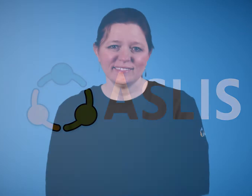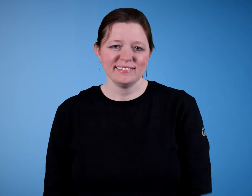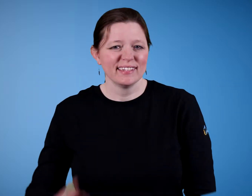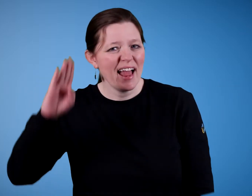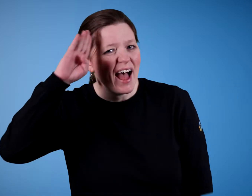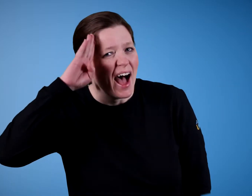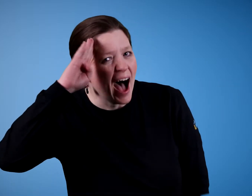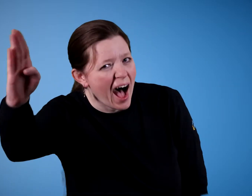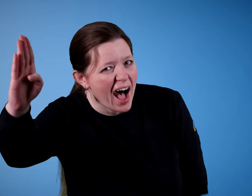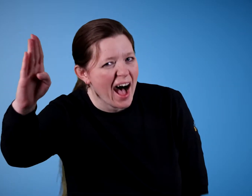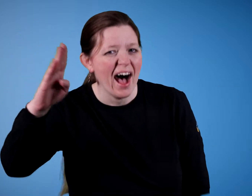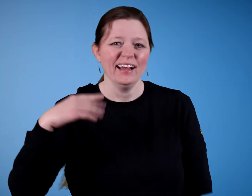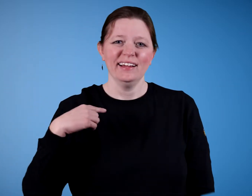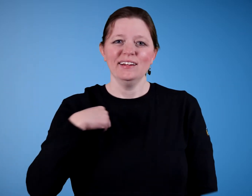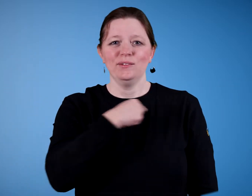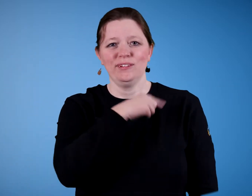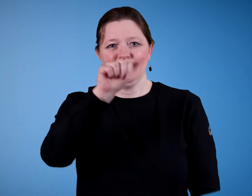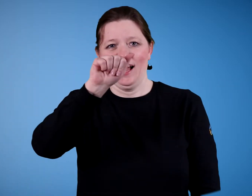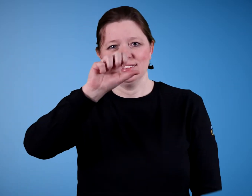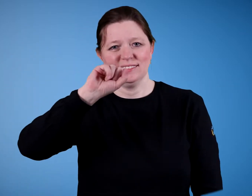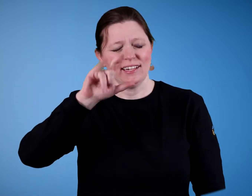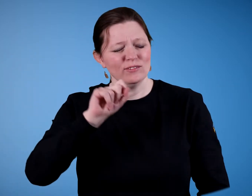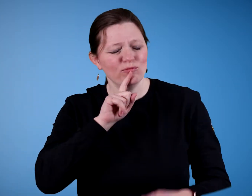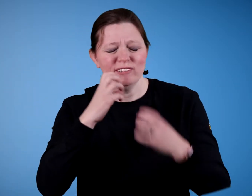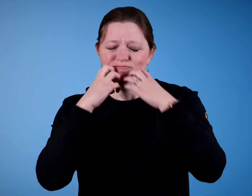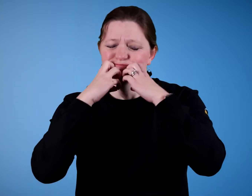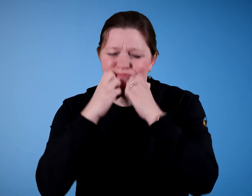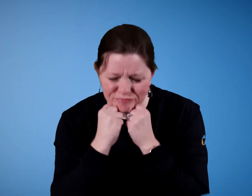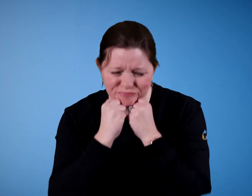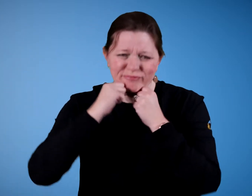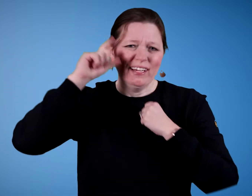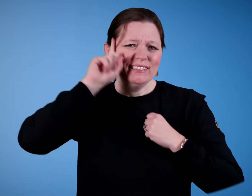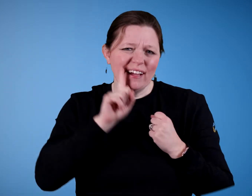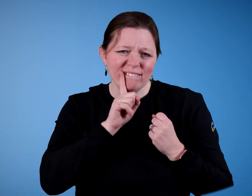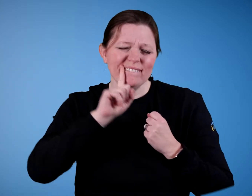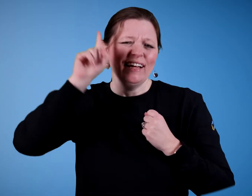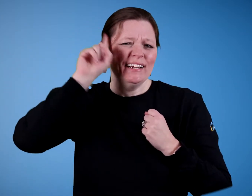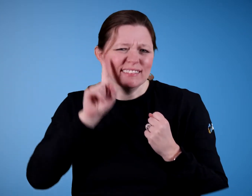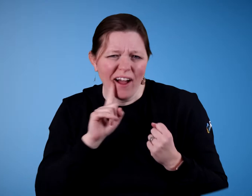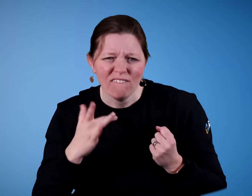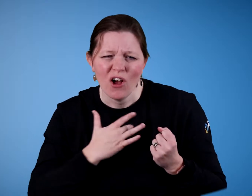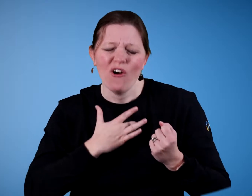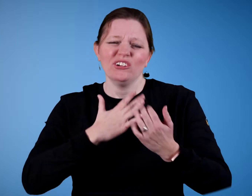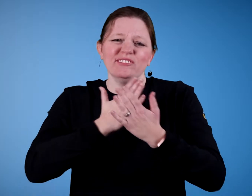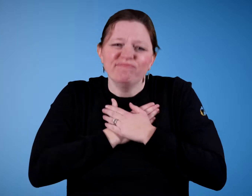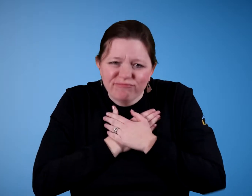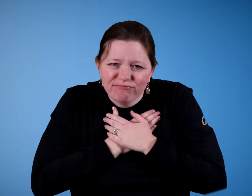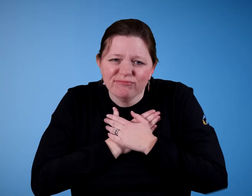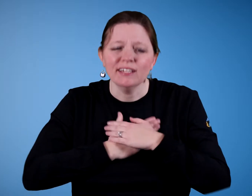Hi! We, at ASLIS, truly value the deaf community and Deaf heart.